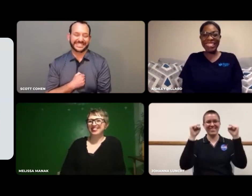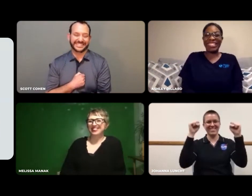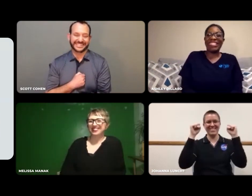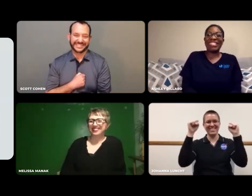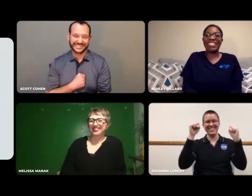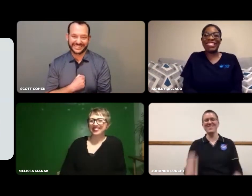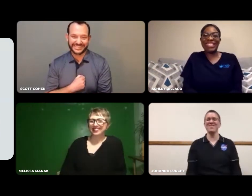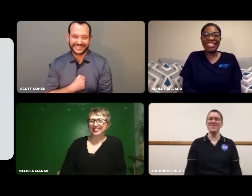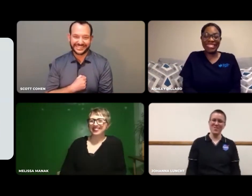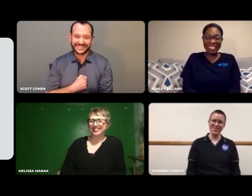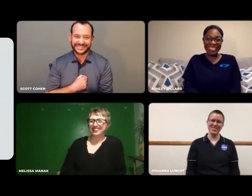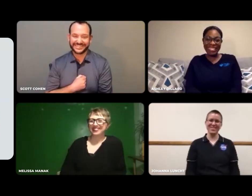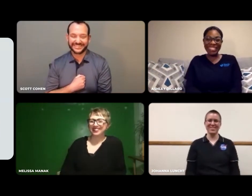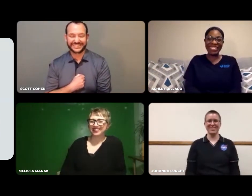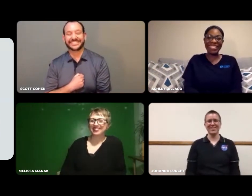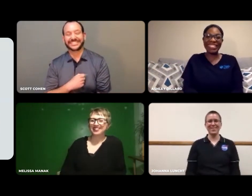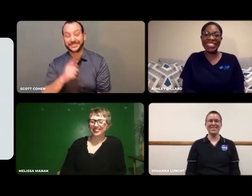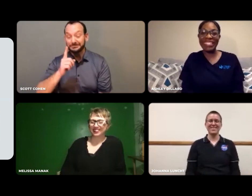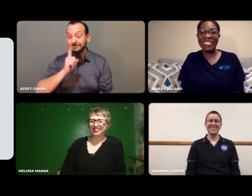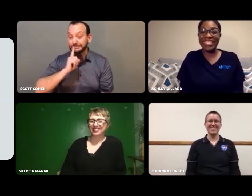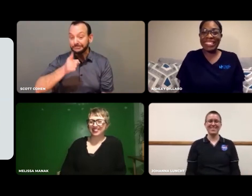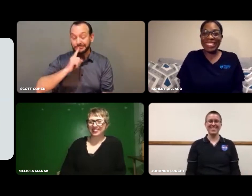Thumbs up!